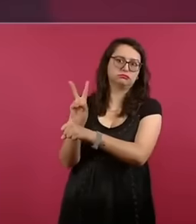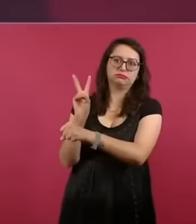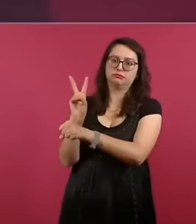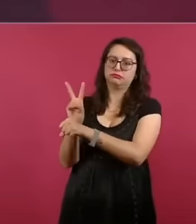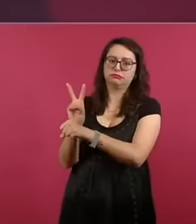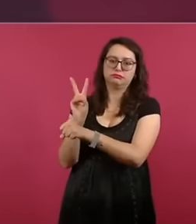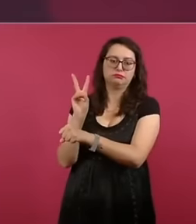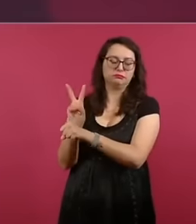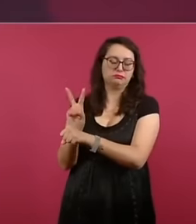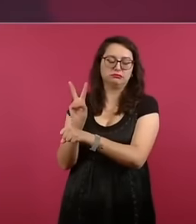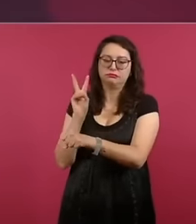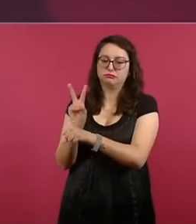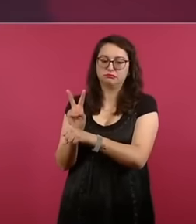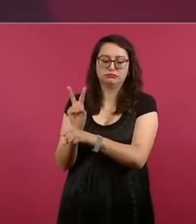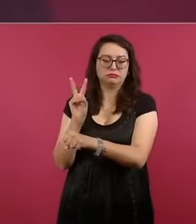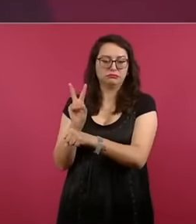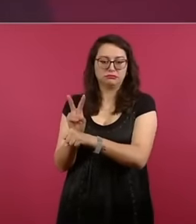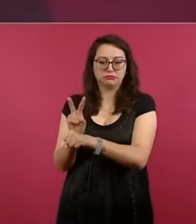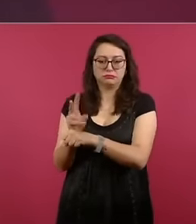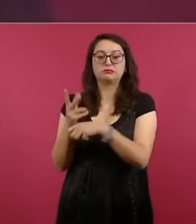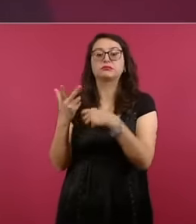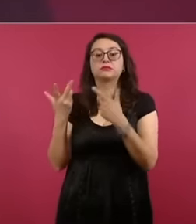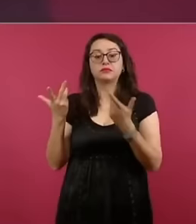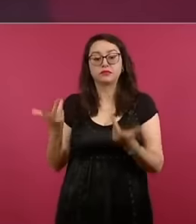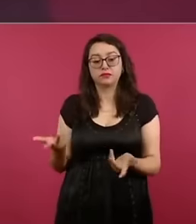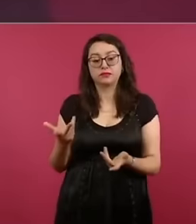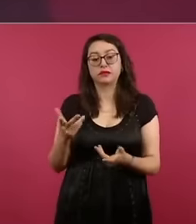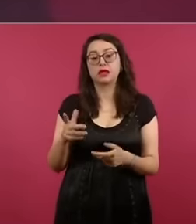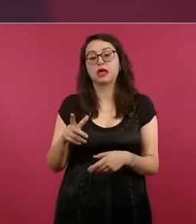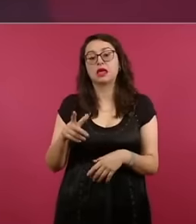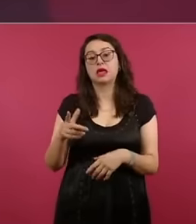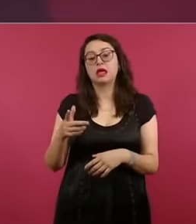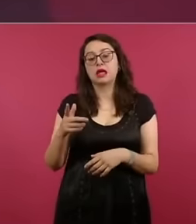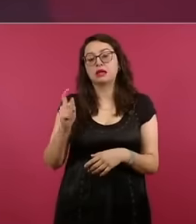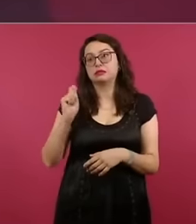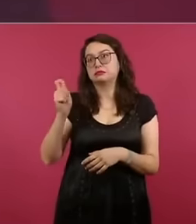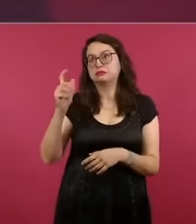conit called the National Space Climate Laboratory and they are precisely